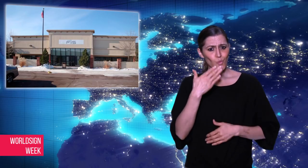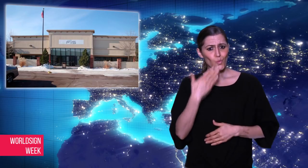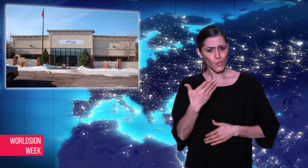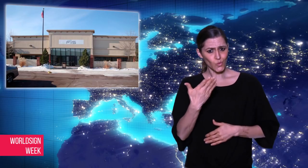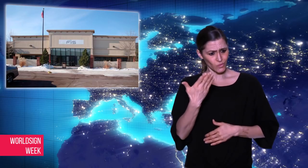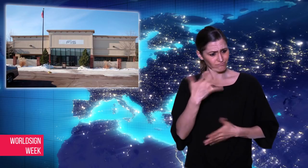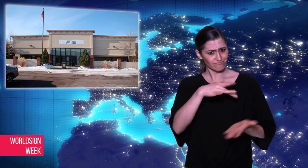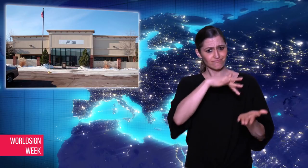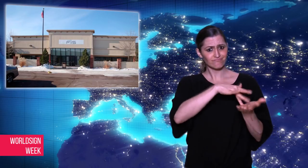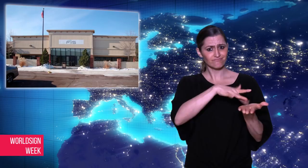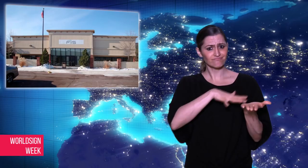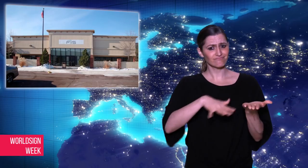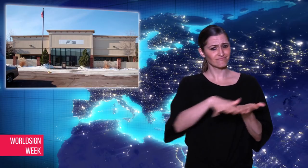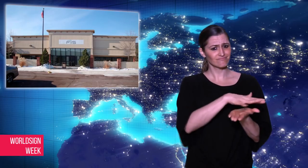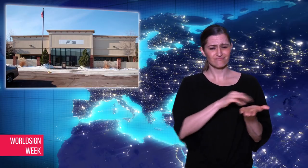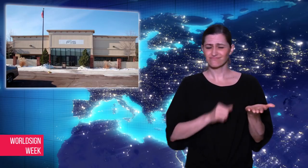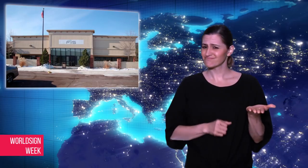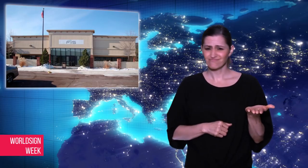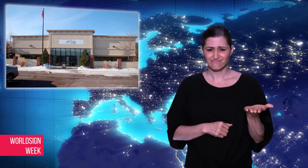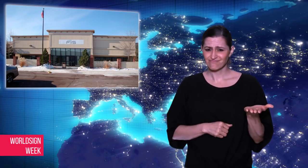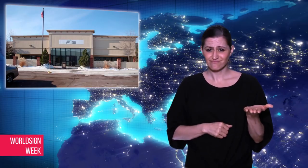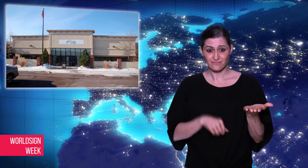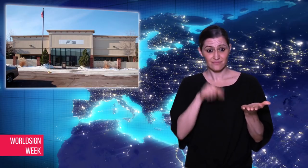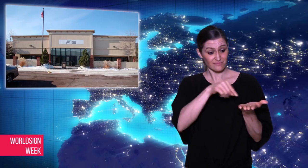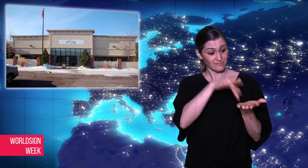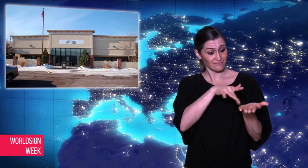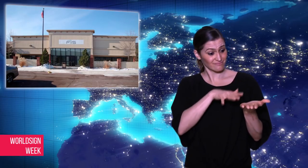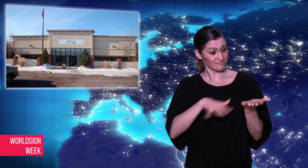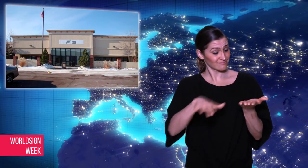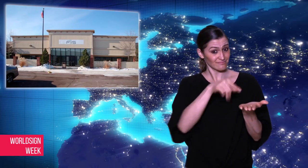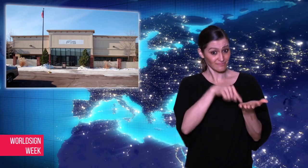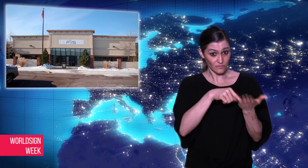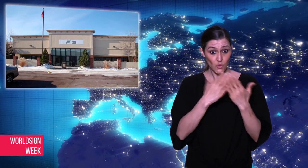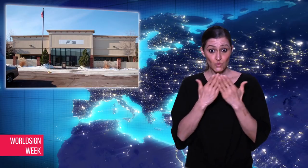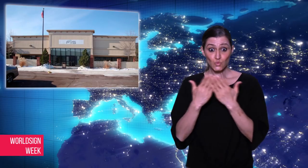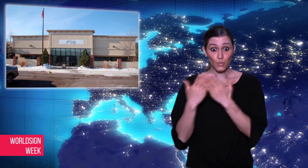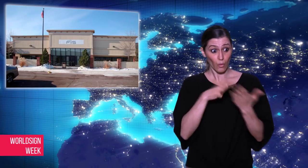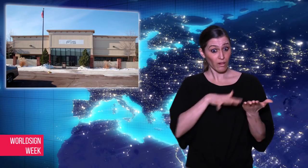That's not a school area.